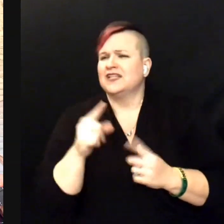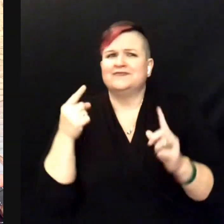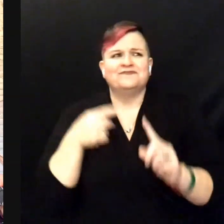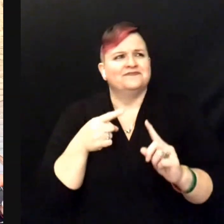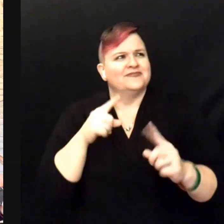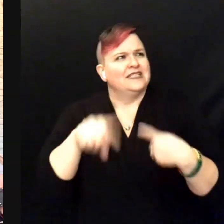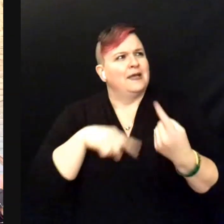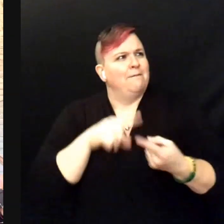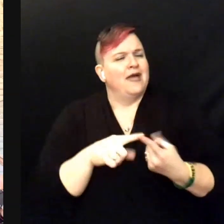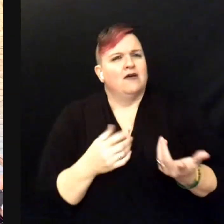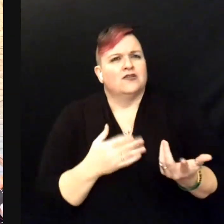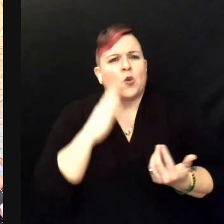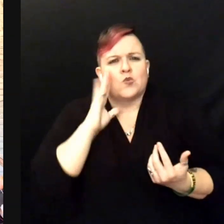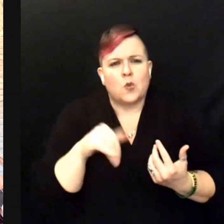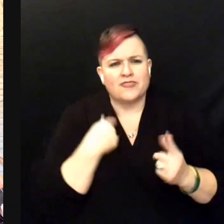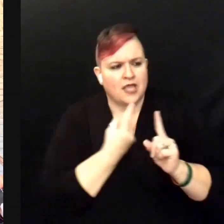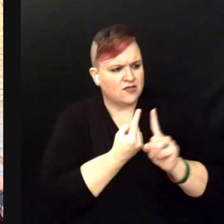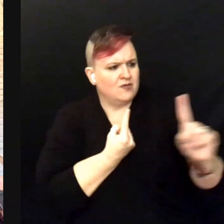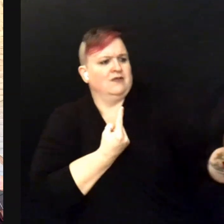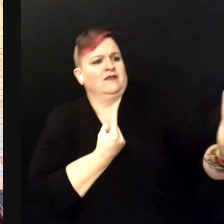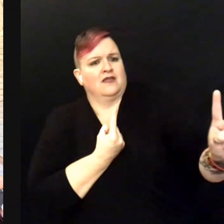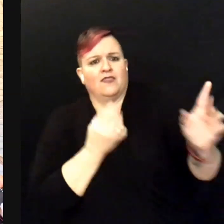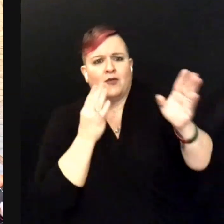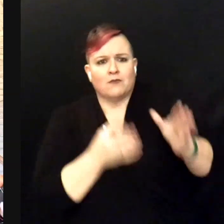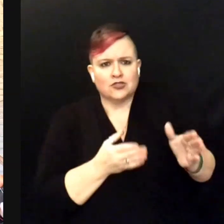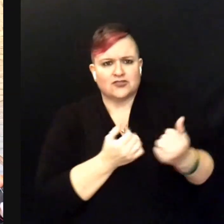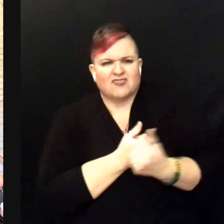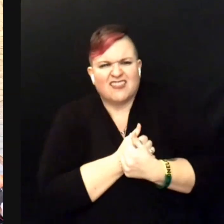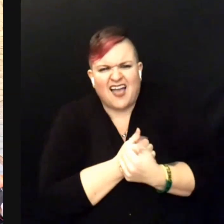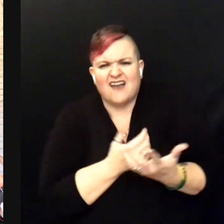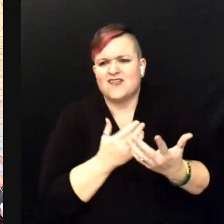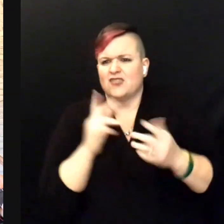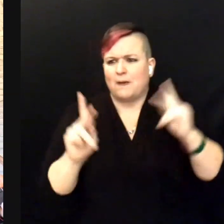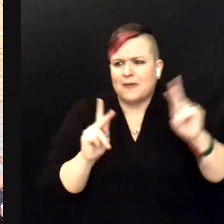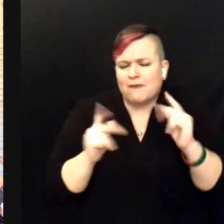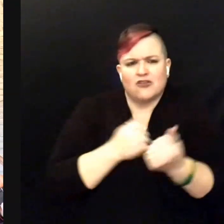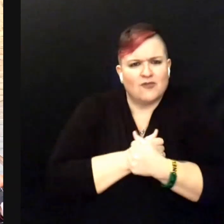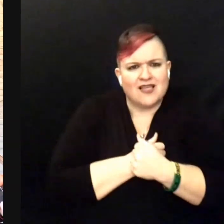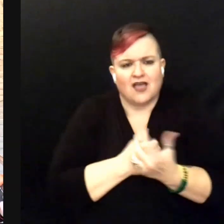knowing that you are separated from the ones you are loving, and wishing that